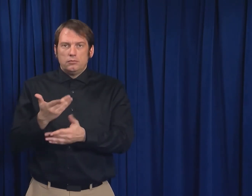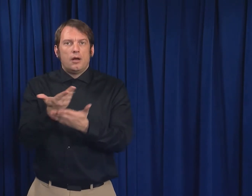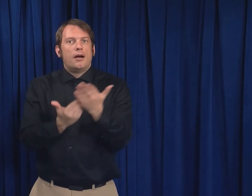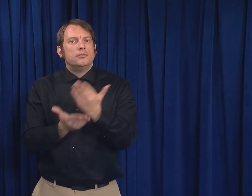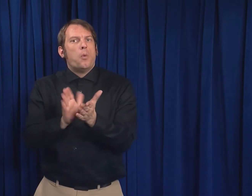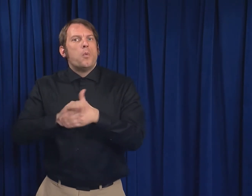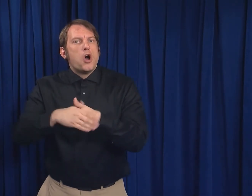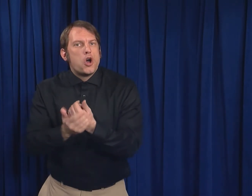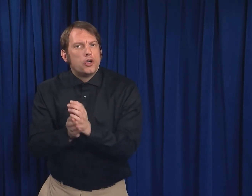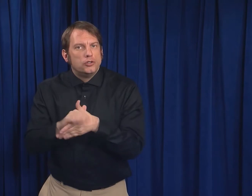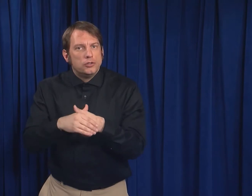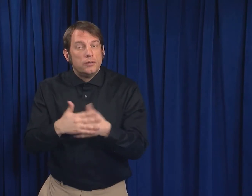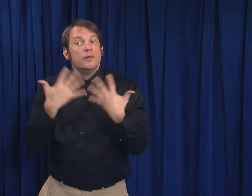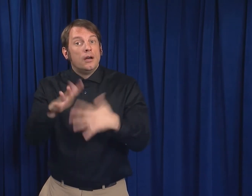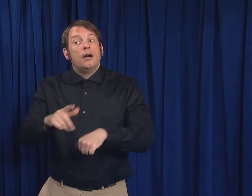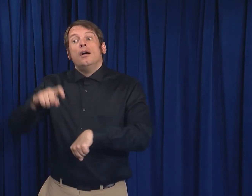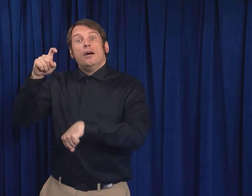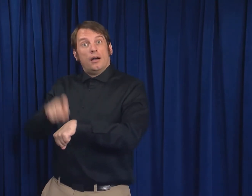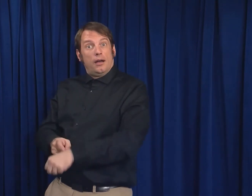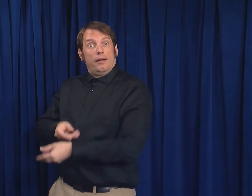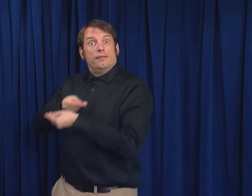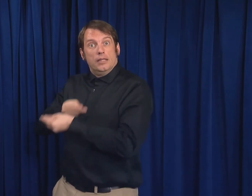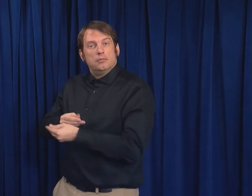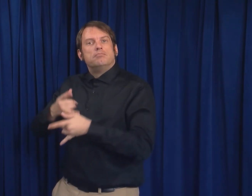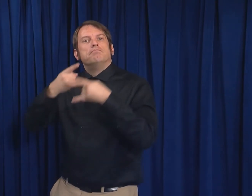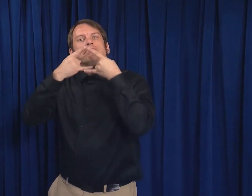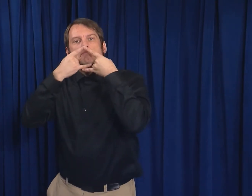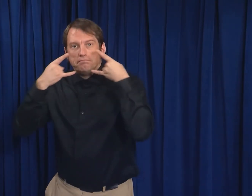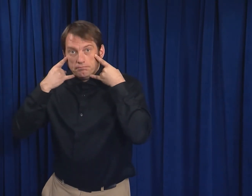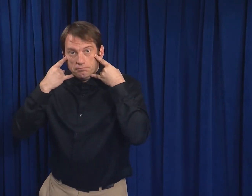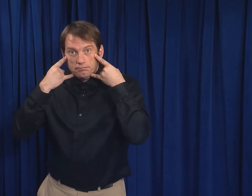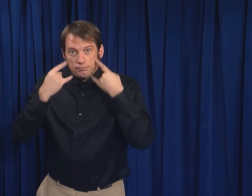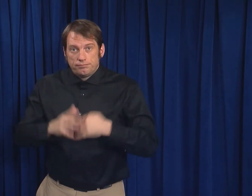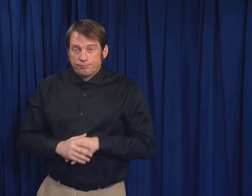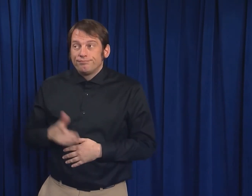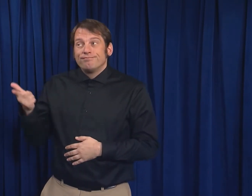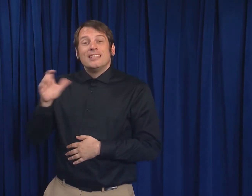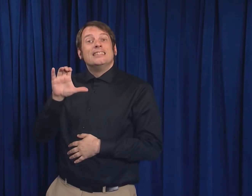wash your hands before breastfeeding and wear a mask while breastfeeding.